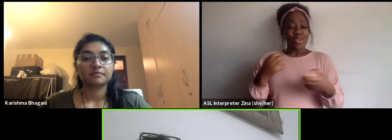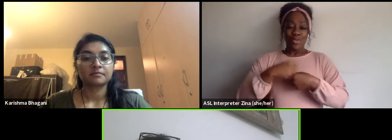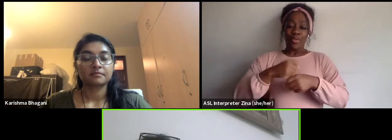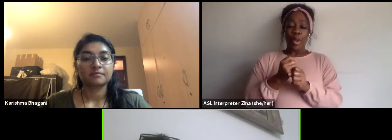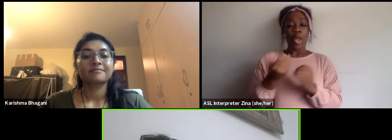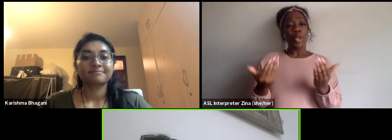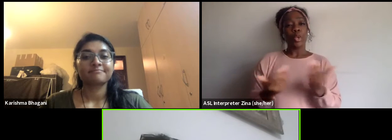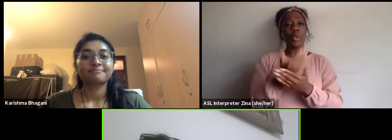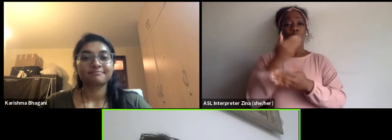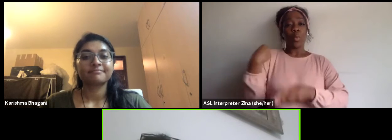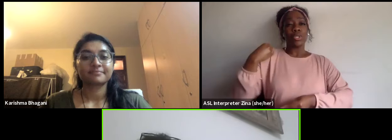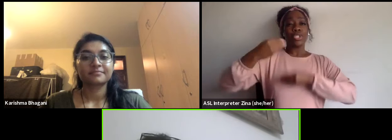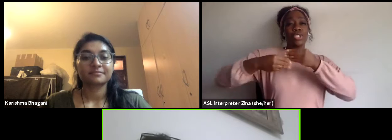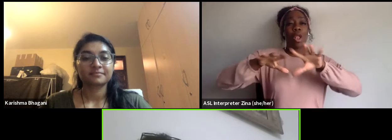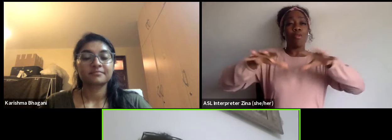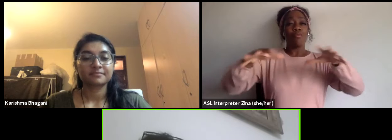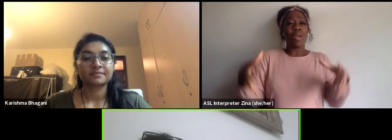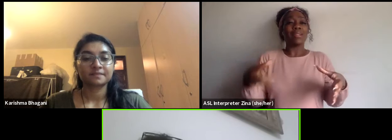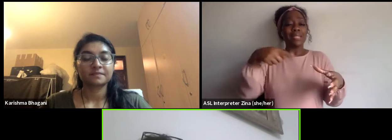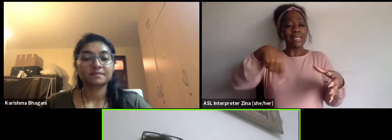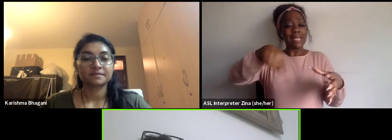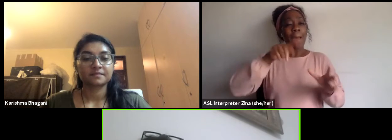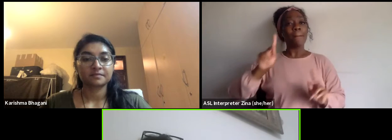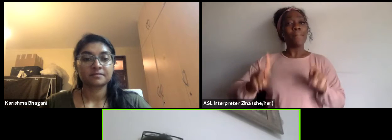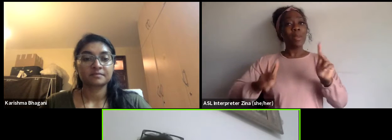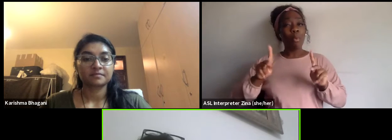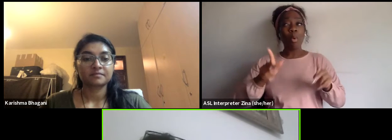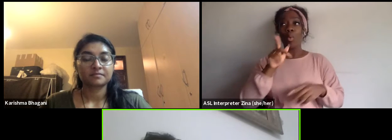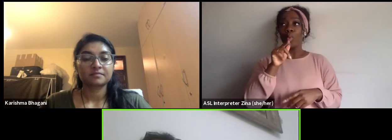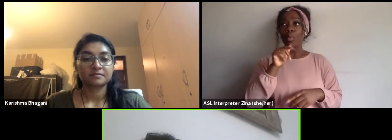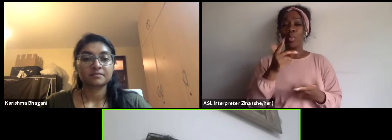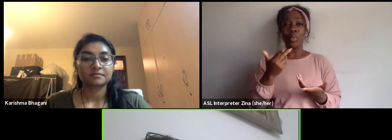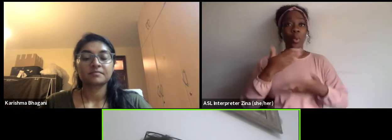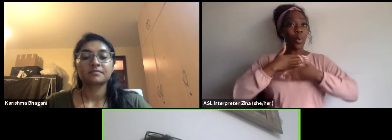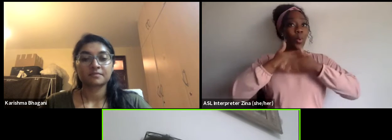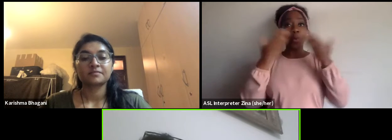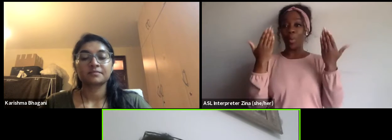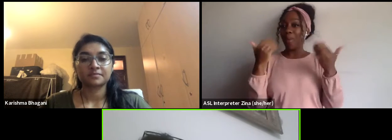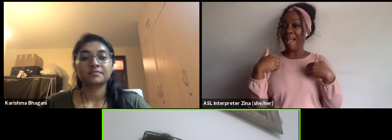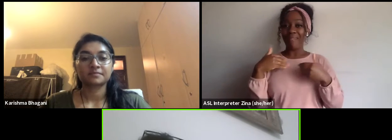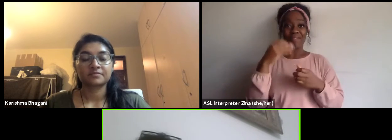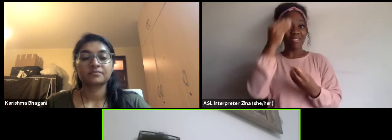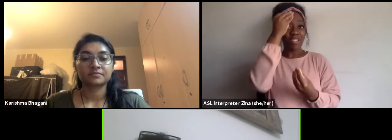of people with art backgrounds and they learn the skill. I don't want it with...